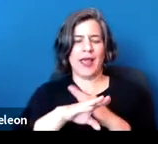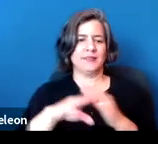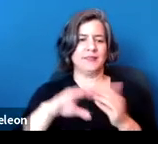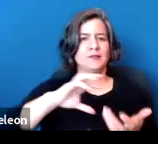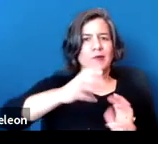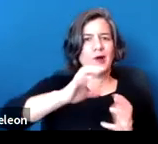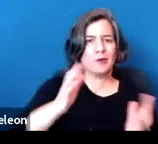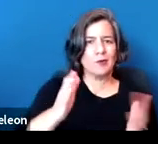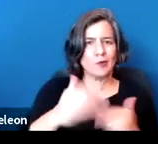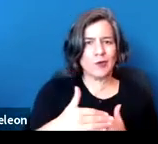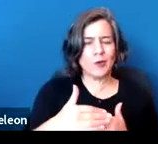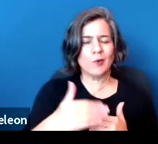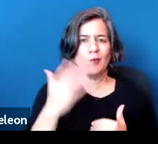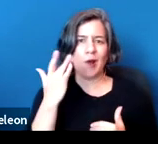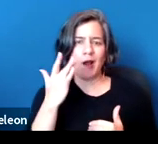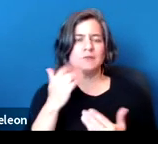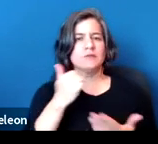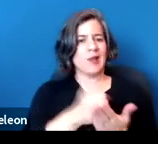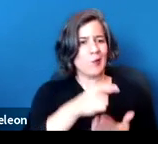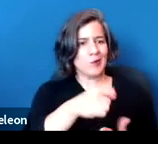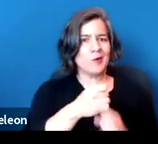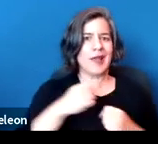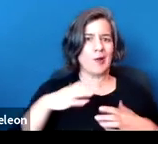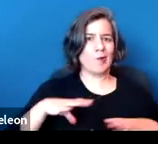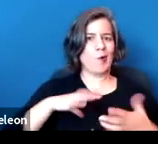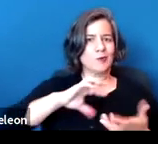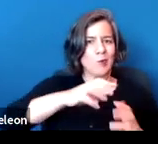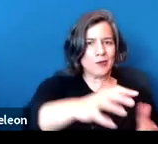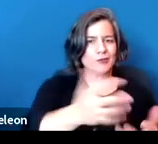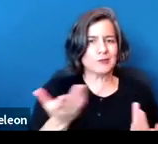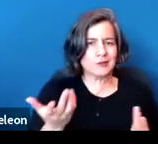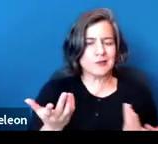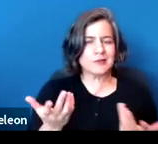for example, to help you get your laundry or the mail room,